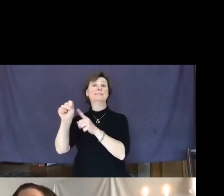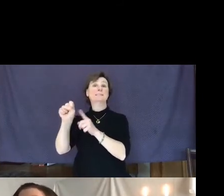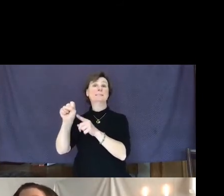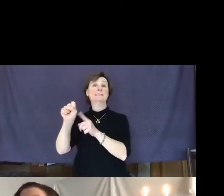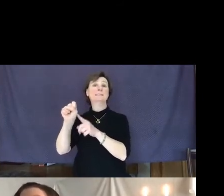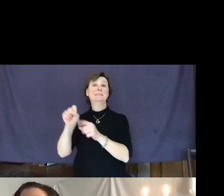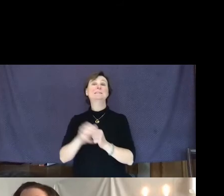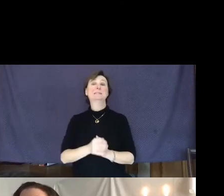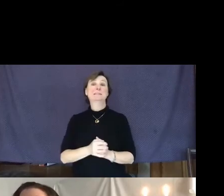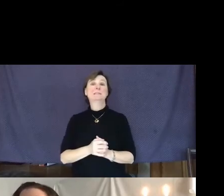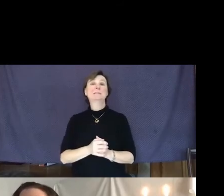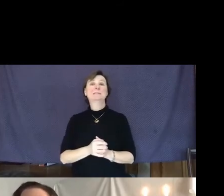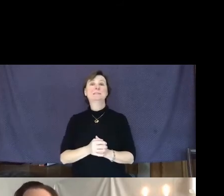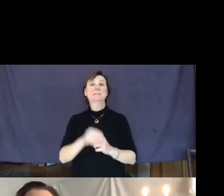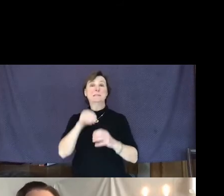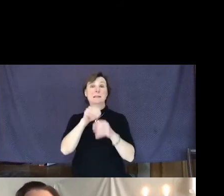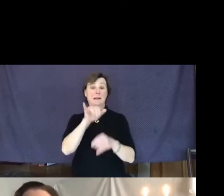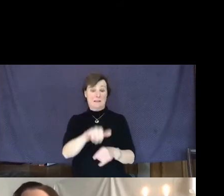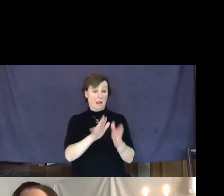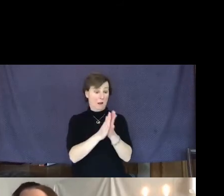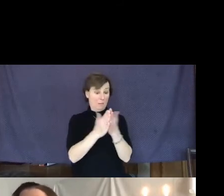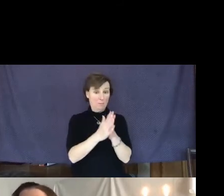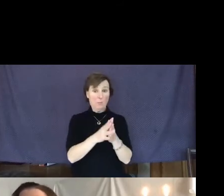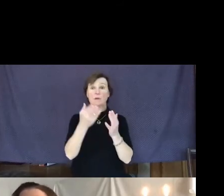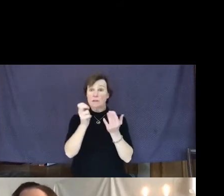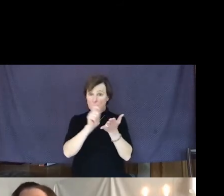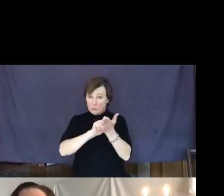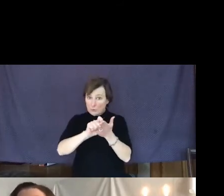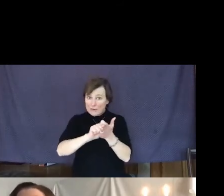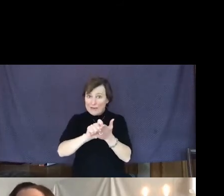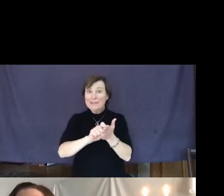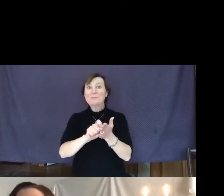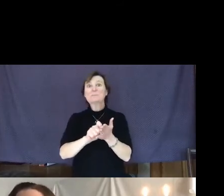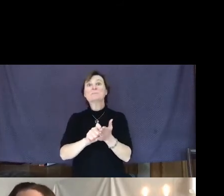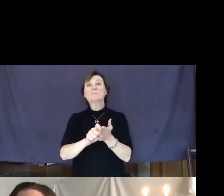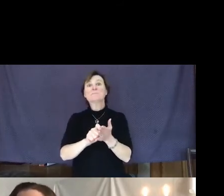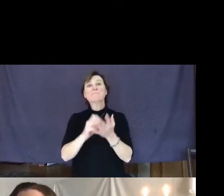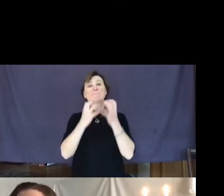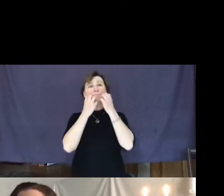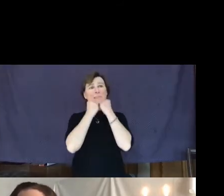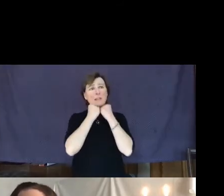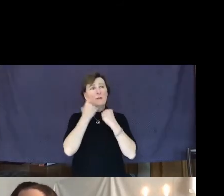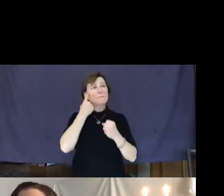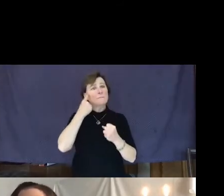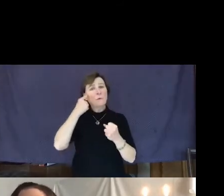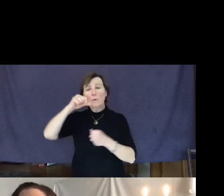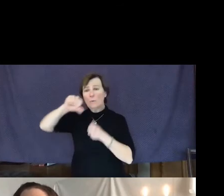In the book he writes, "Caring for one another, we sometimes